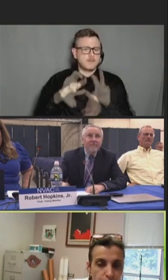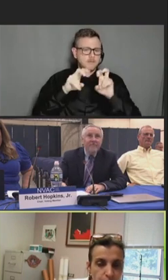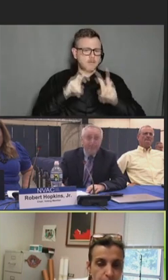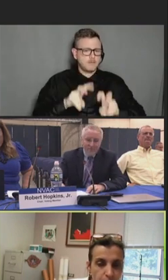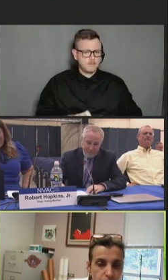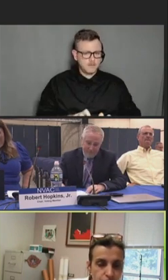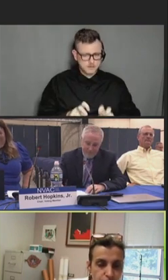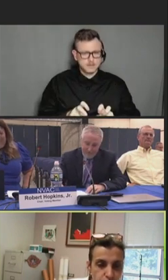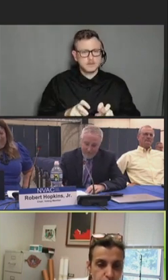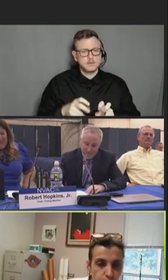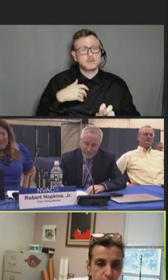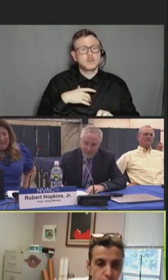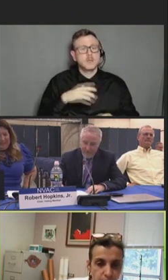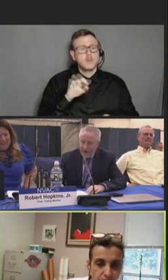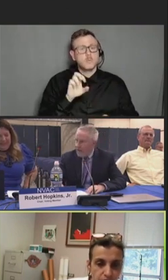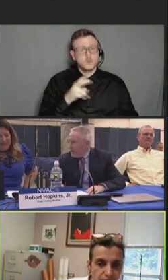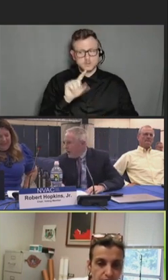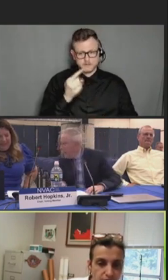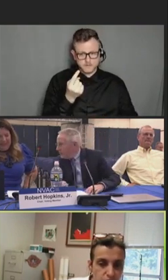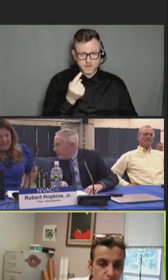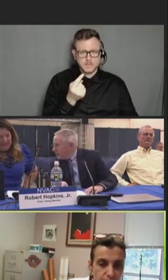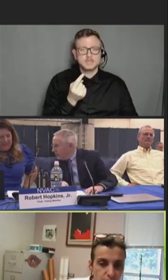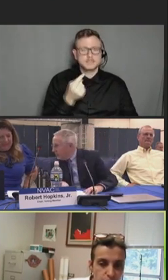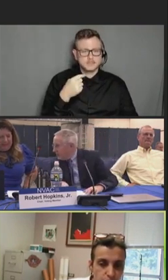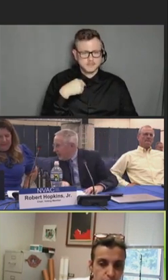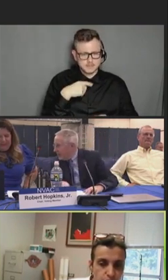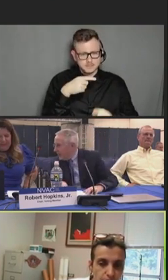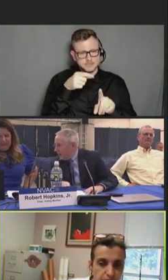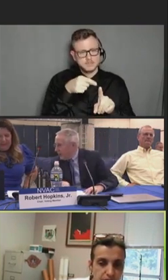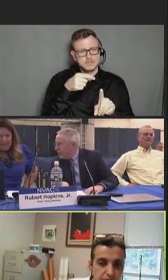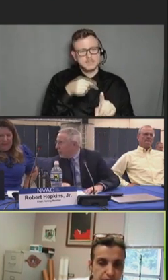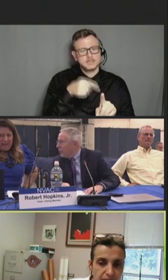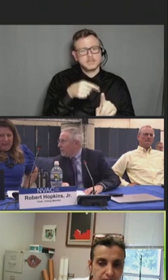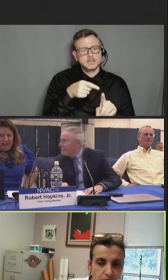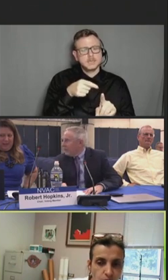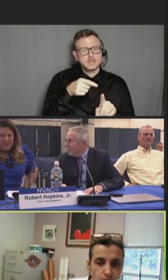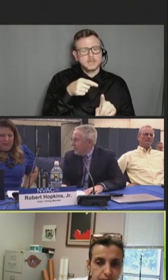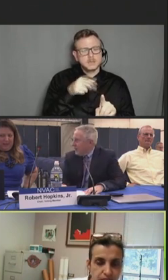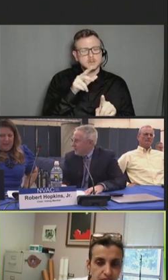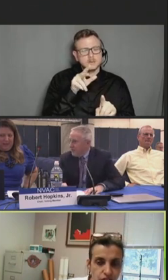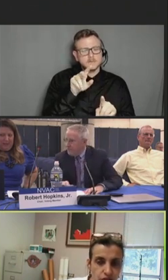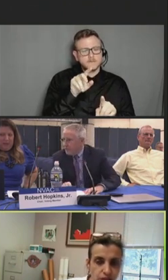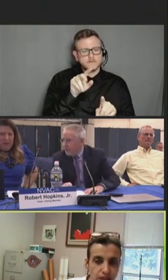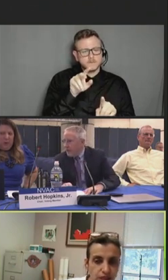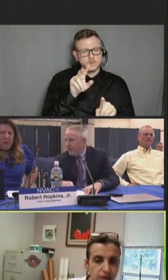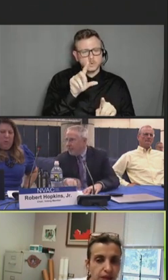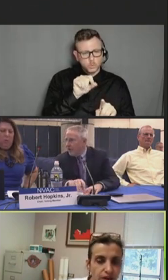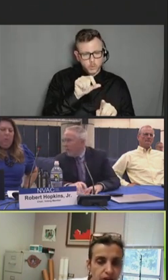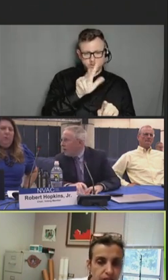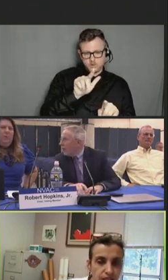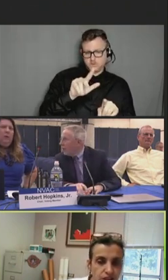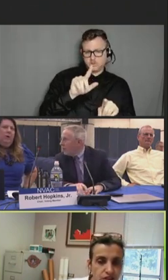On March 1st, 2023, under topic two, the committee met in open session to discuss and make recommendations